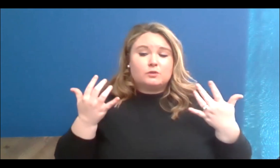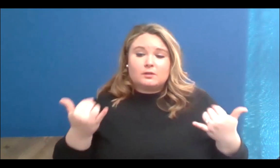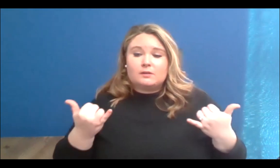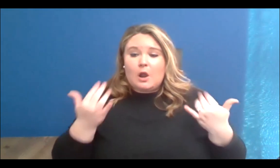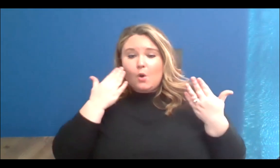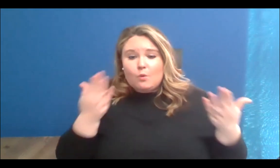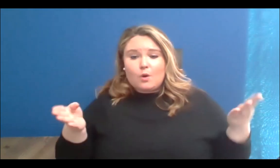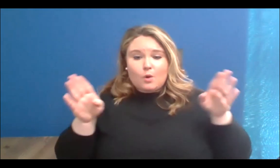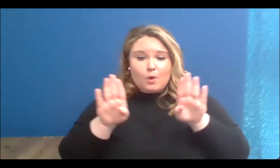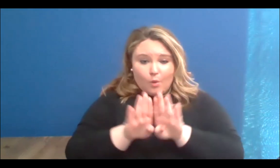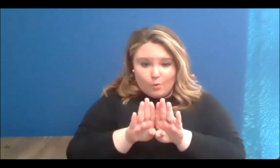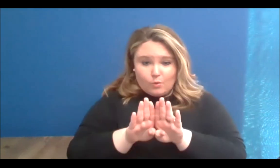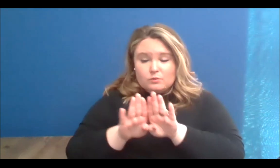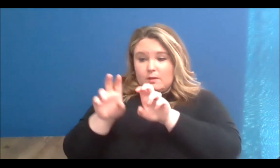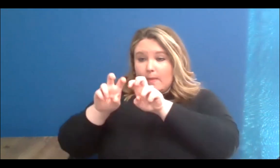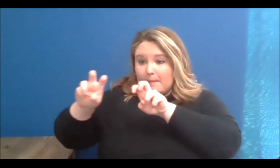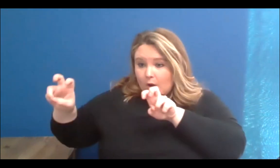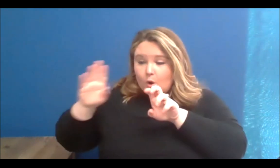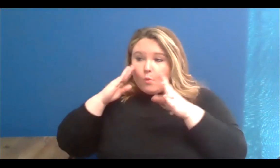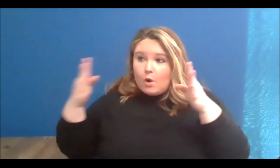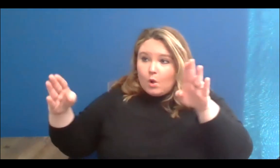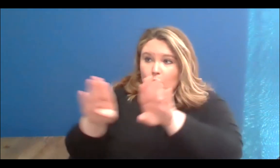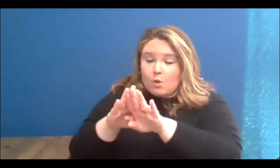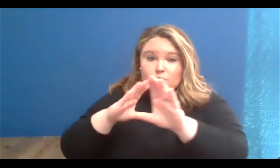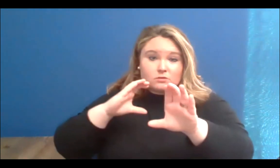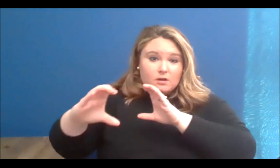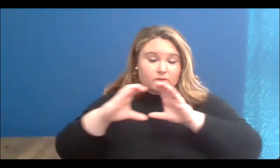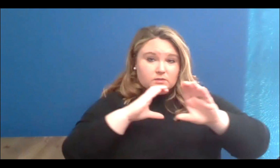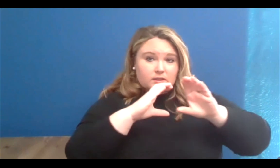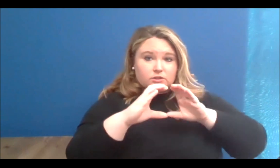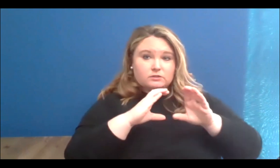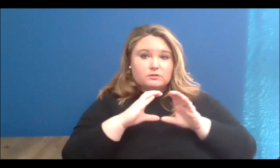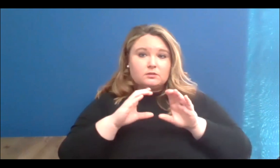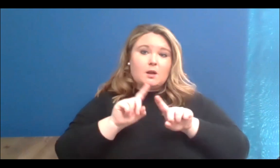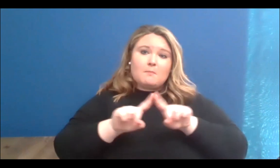this conversation, hoping that we create and continue creating those spaces that